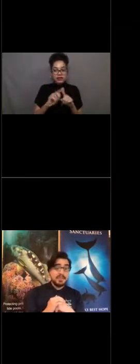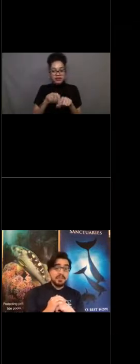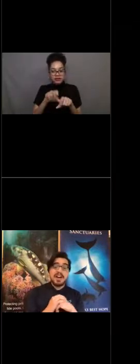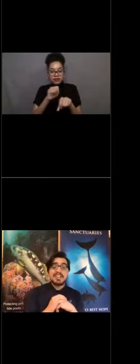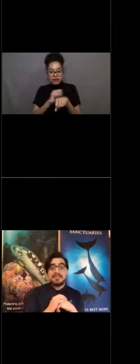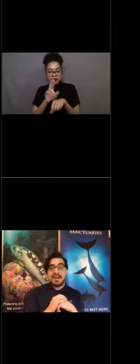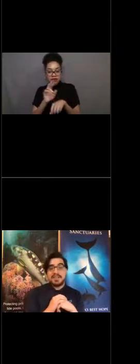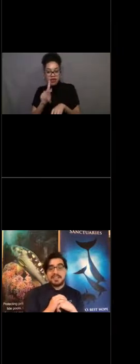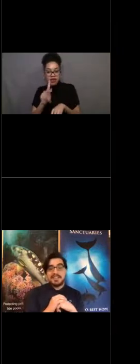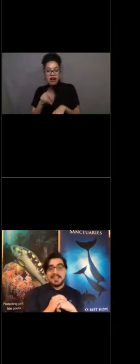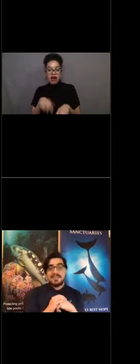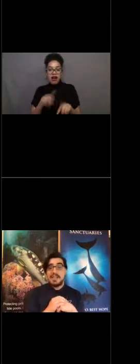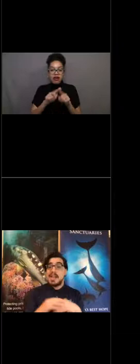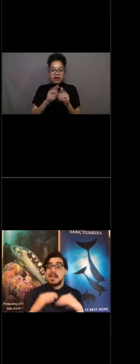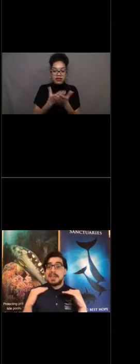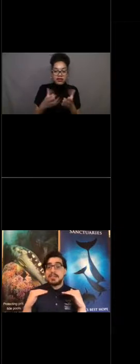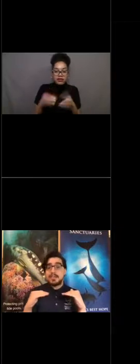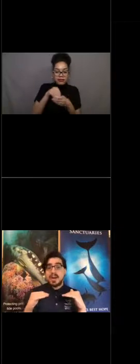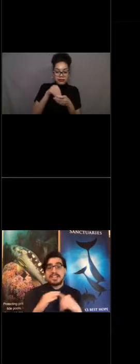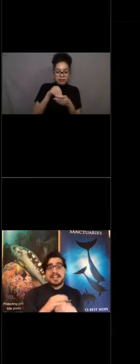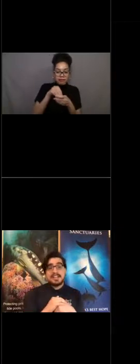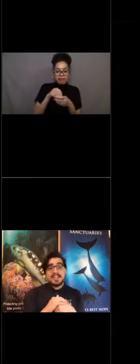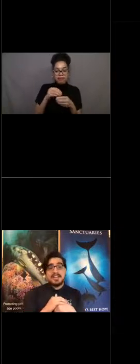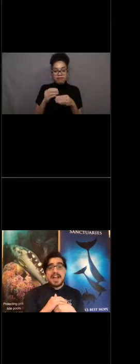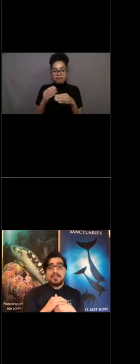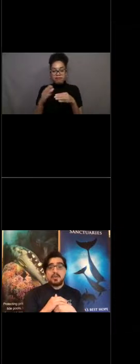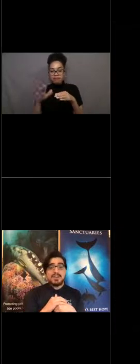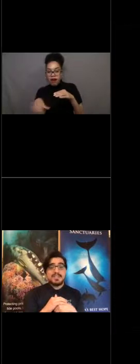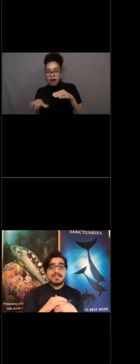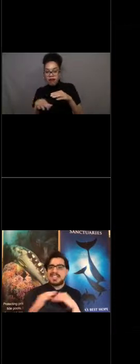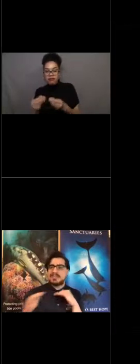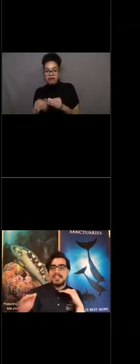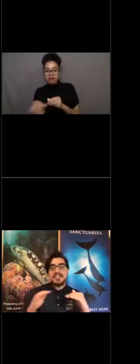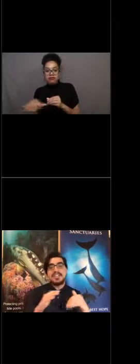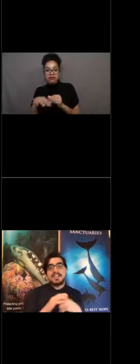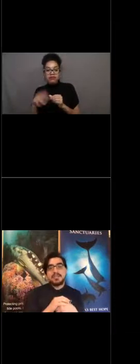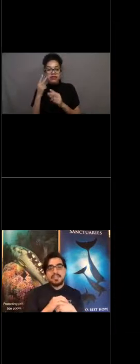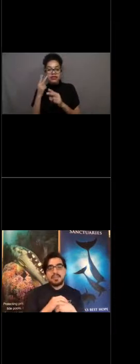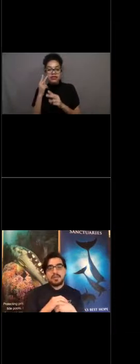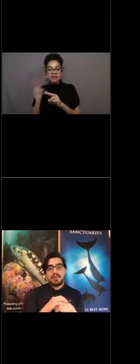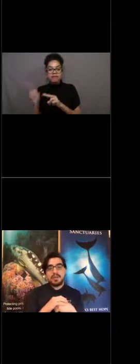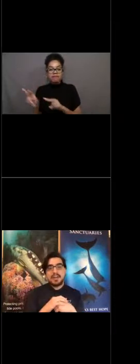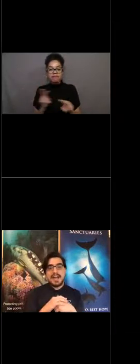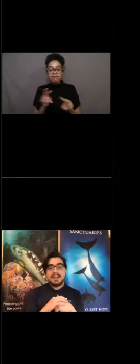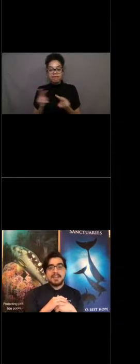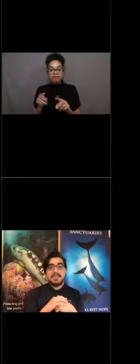between the rocks at the bottom of the sea. Many of the rocks down here have organisms like sponges and coral growing out of them